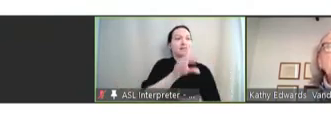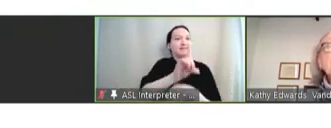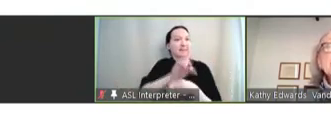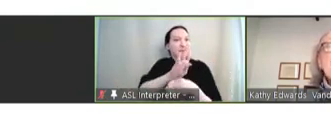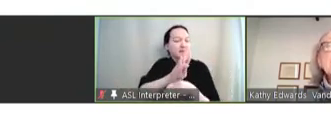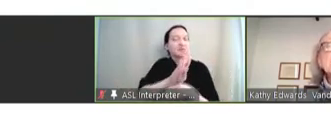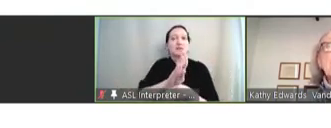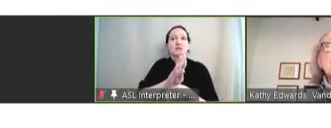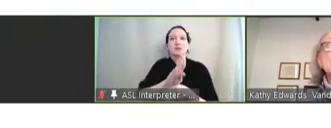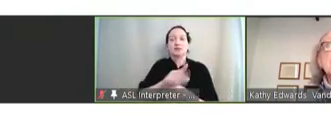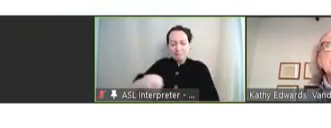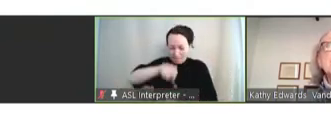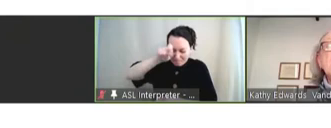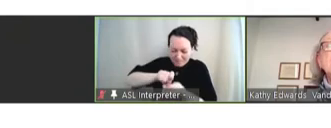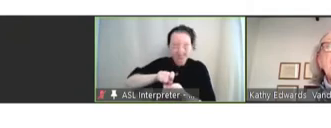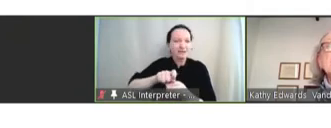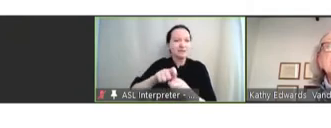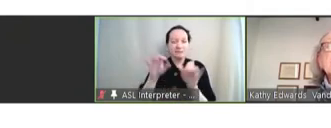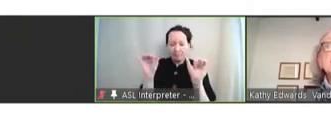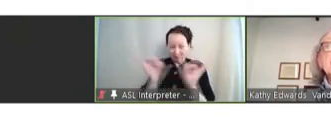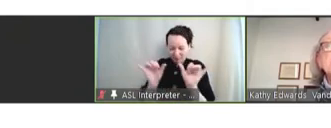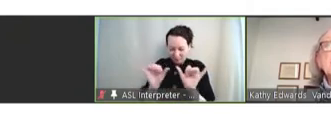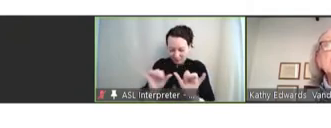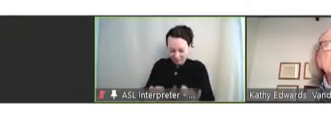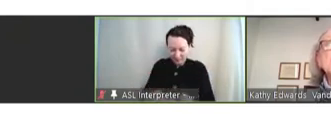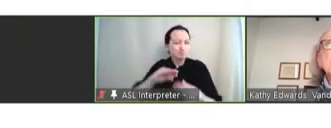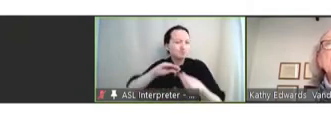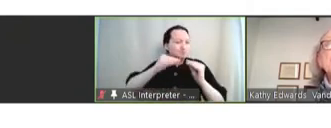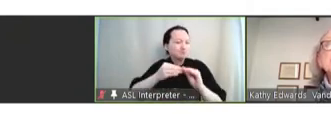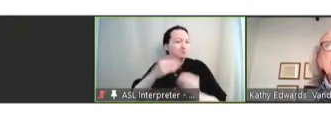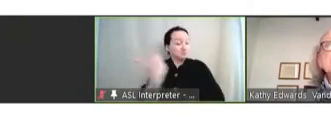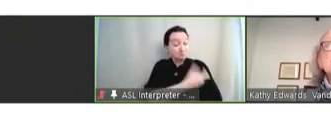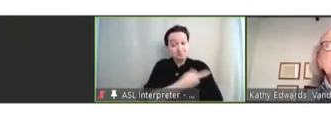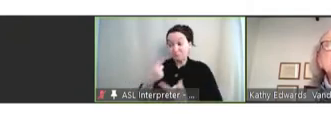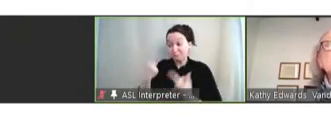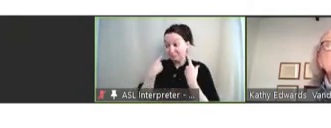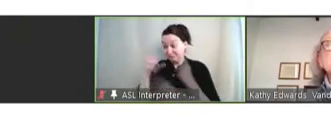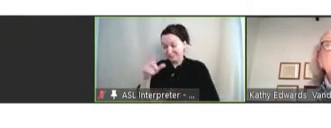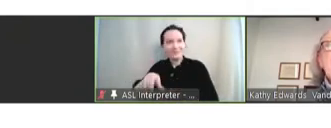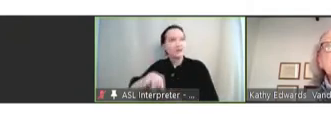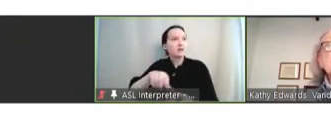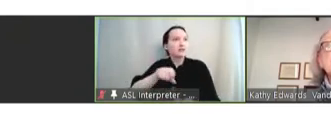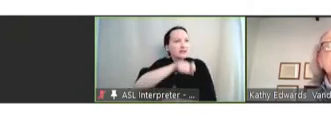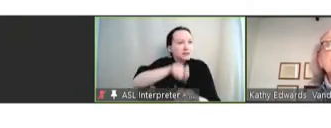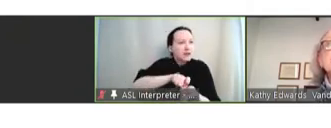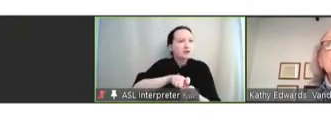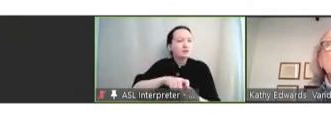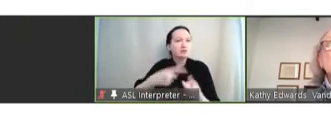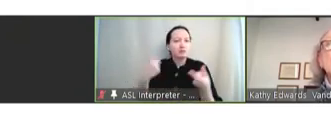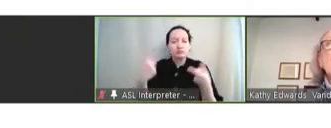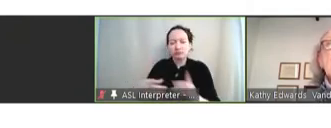precise measurements of vaccines administered, precise measurements of adverse events that occur,